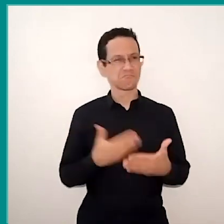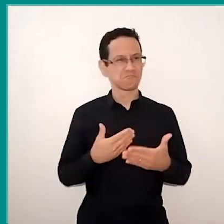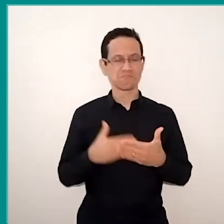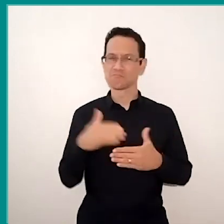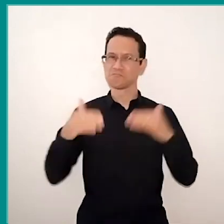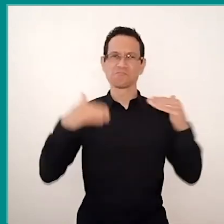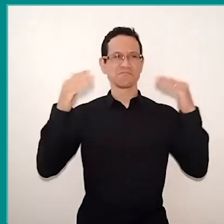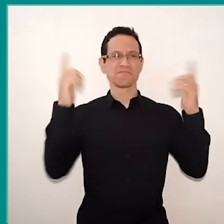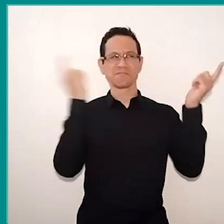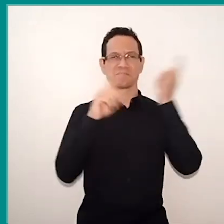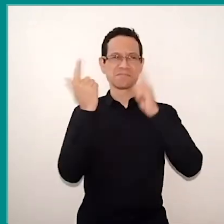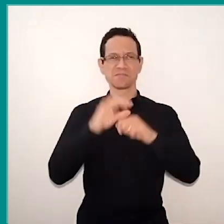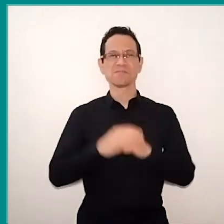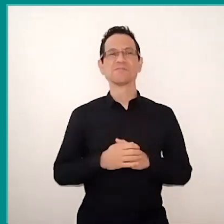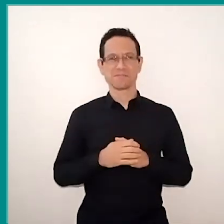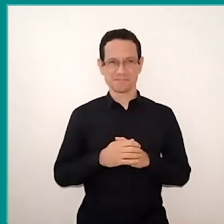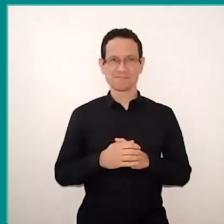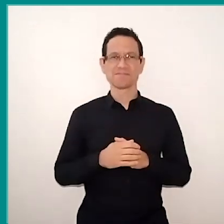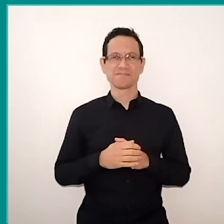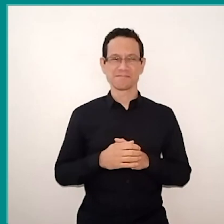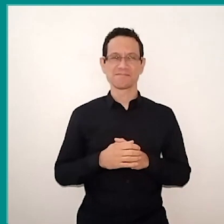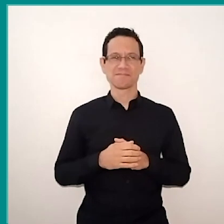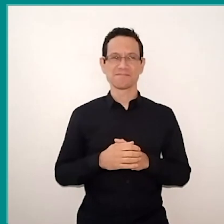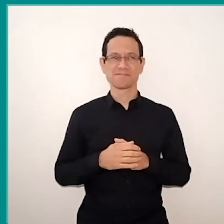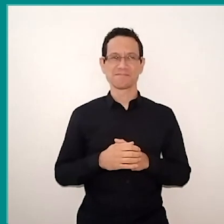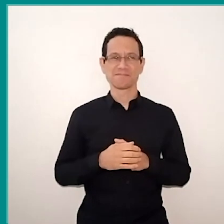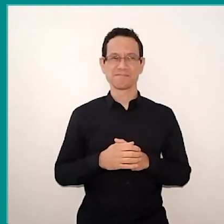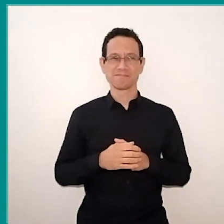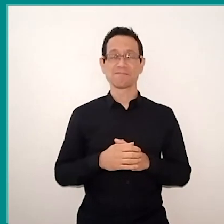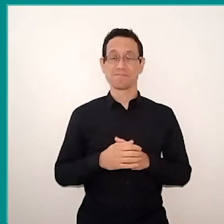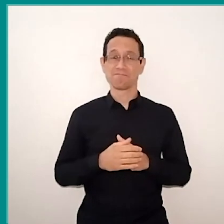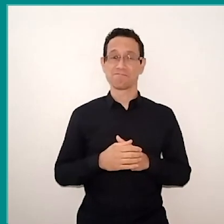Including the press from the city knows,